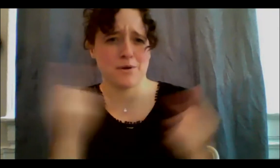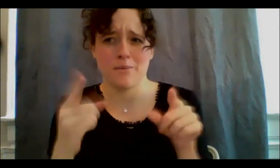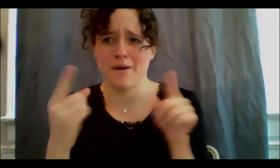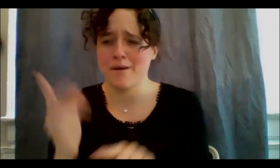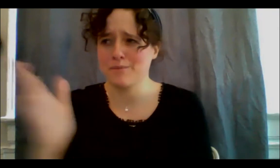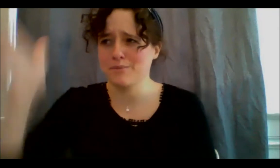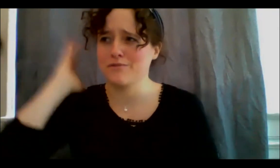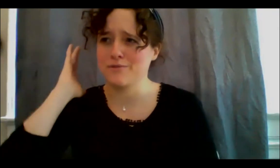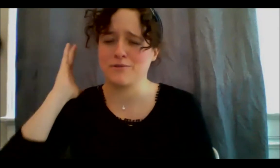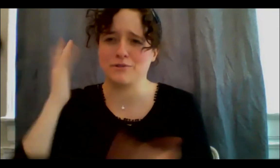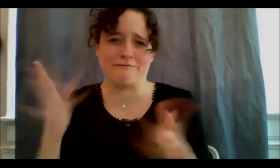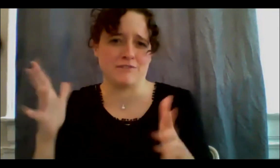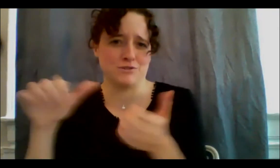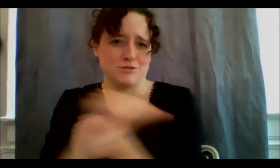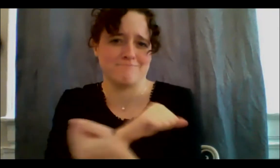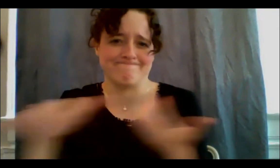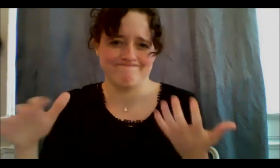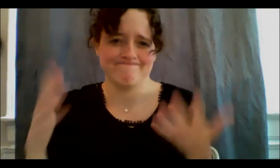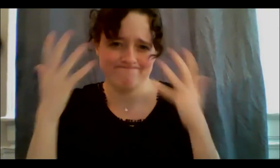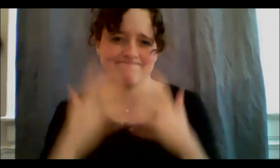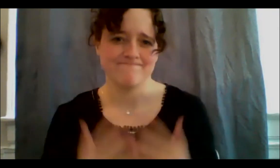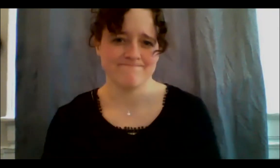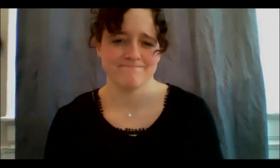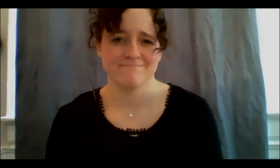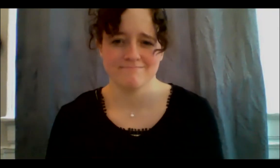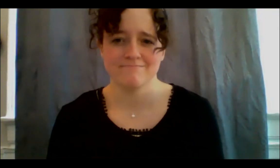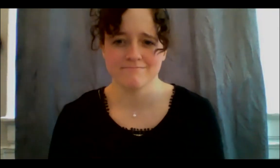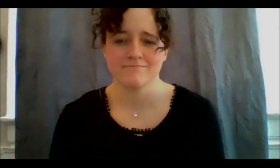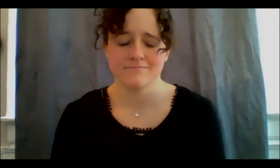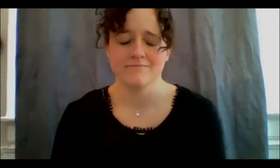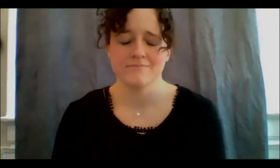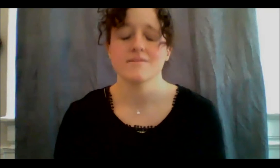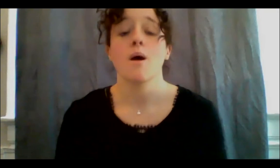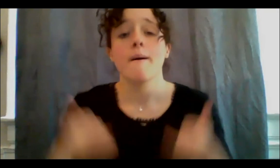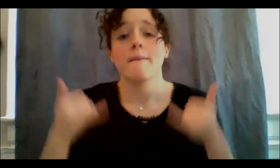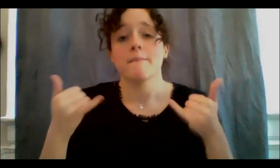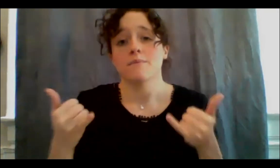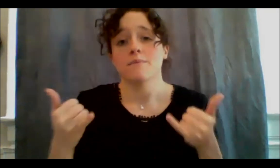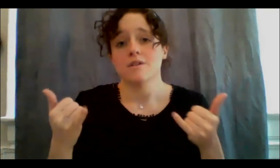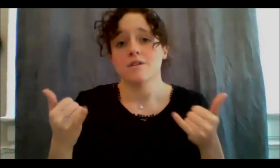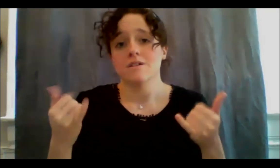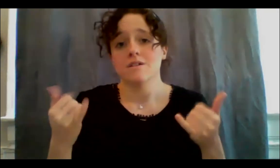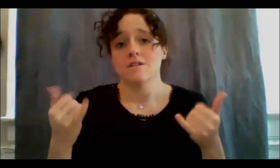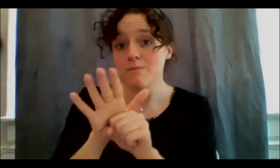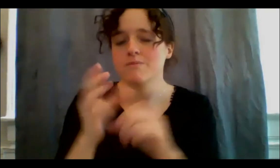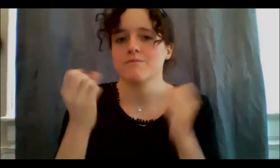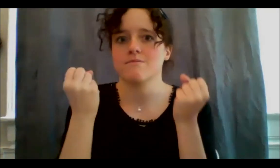food systems, of course, during the pandemic so many people have really become food-focused, and that's so important at this time. So what